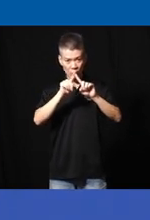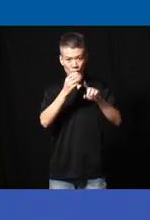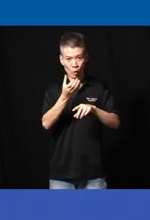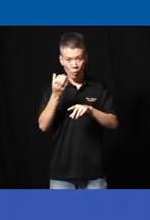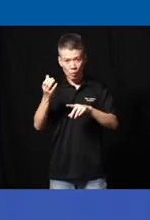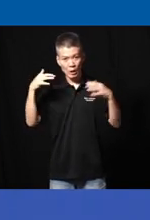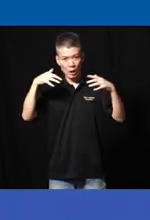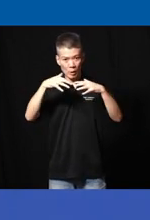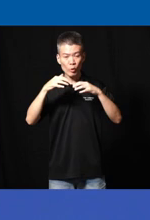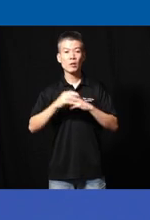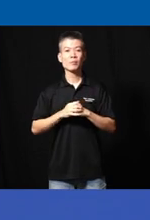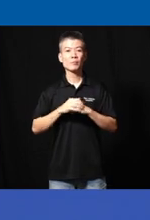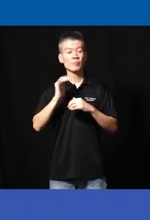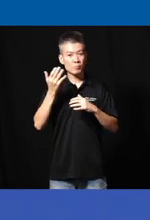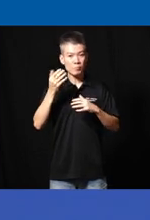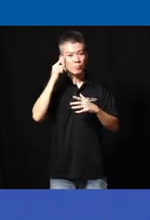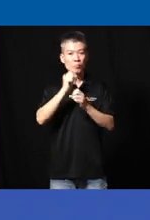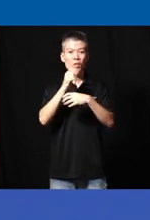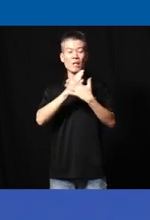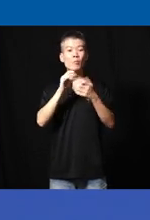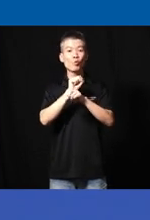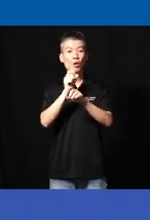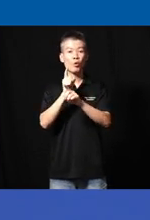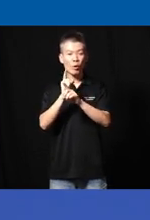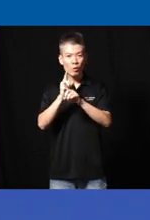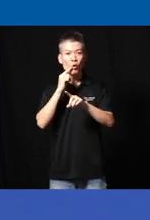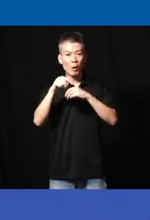coming together in order to make something work right right so we will touch more on that later